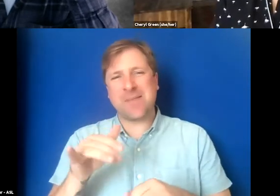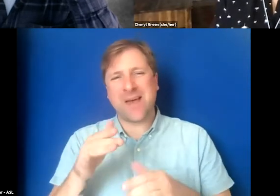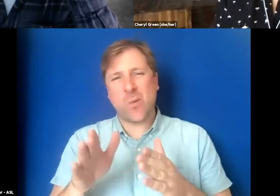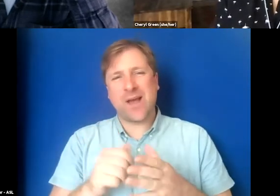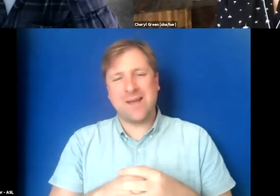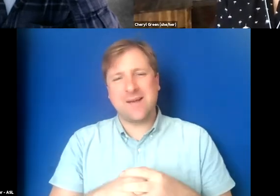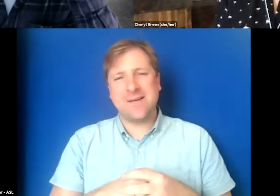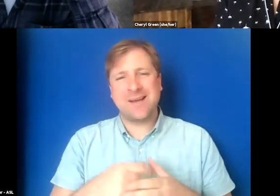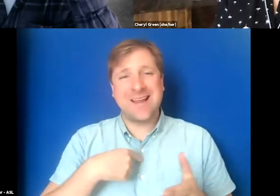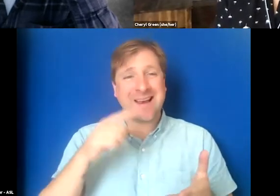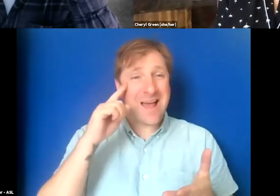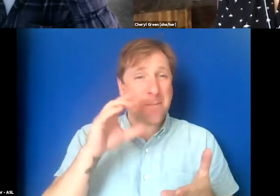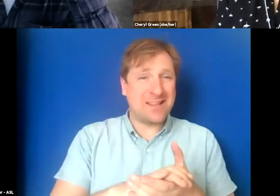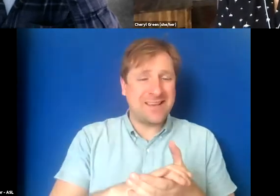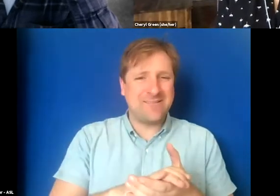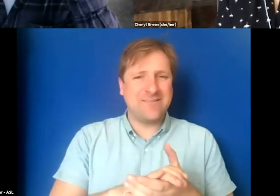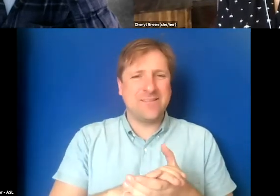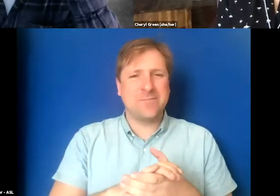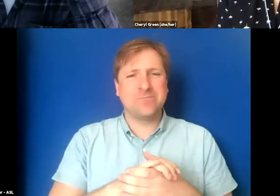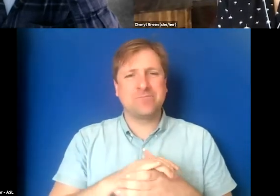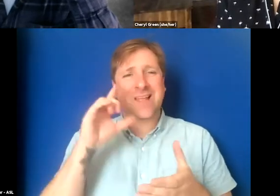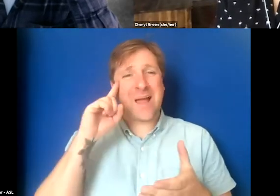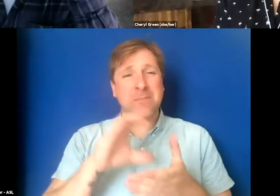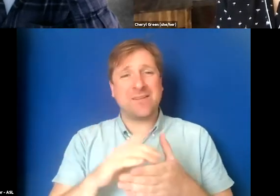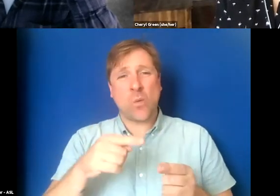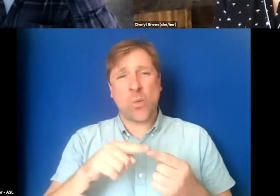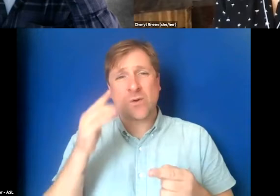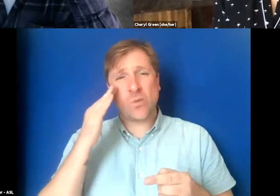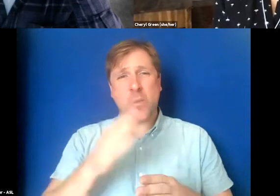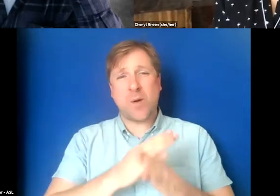And I do believe in when you know about a barrier for someone,